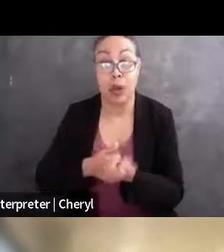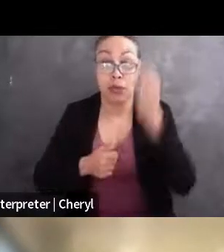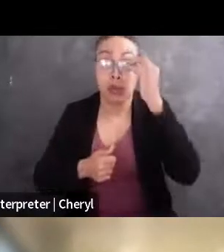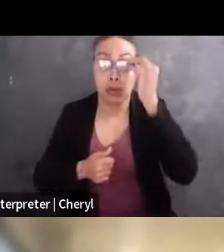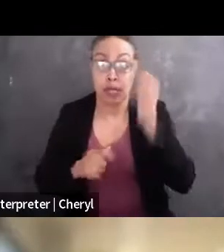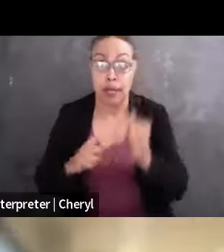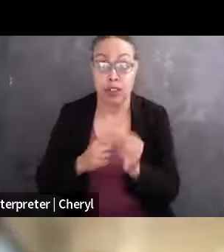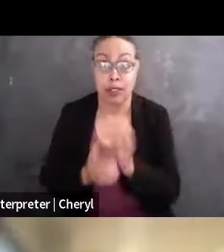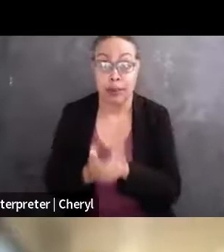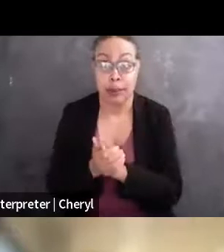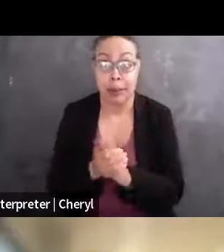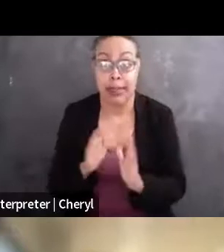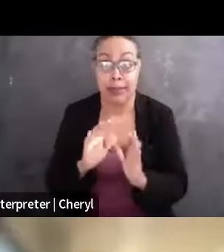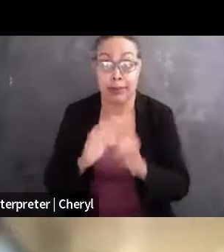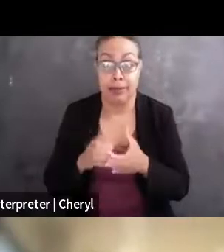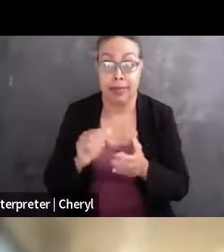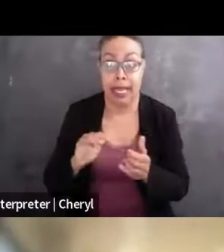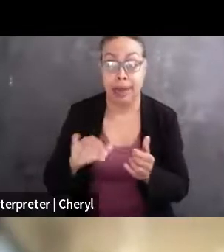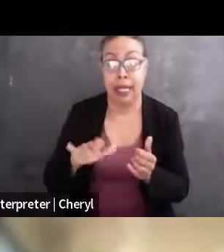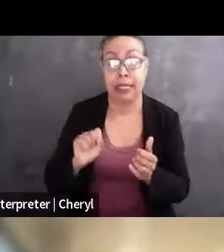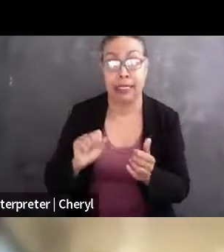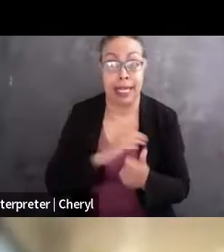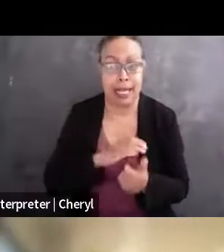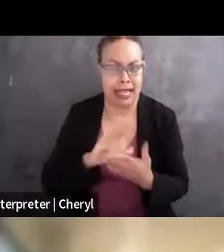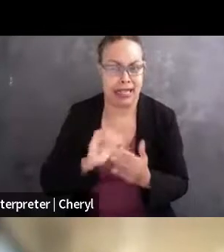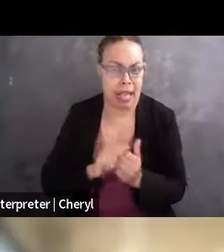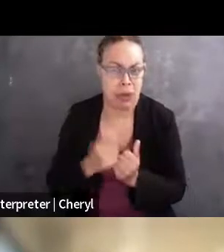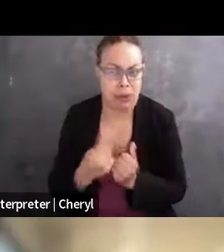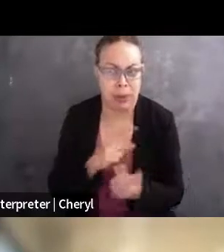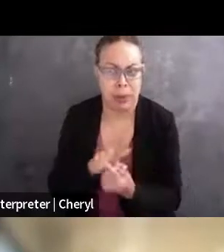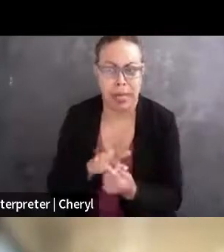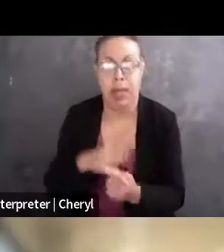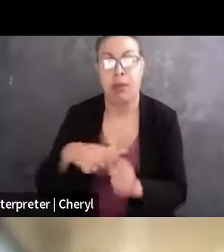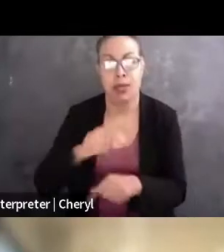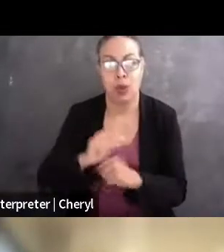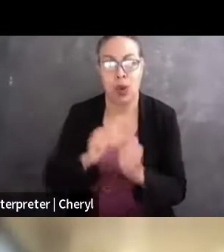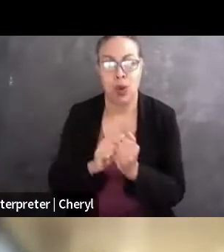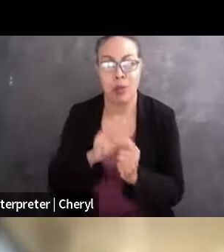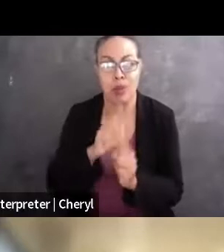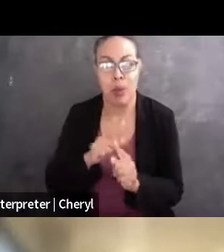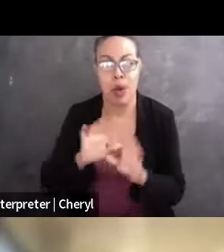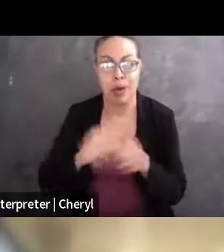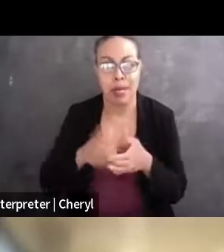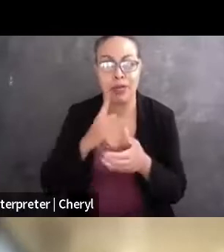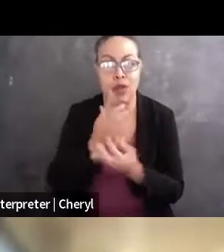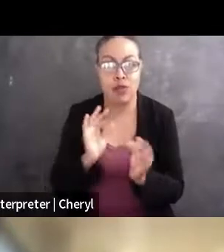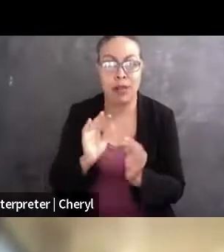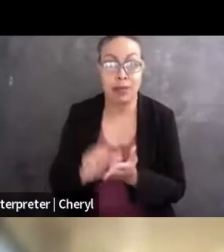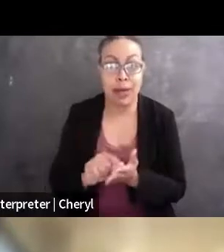and interned at the Cornell First Amendment Clinic and the Reporters Committee for Freedom of the Press. And she received her BA in political science from the University of Notre Dame,